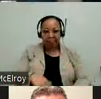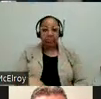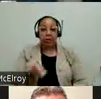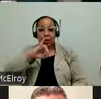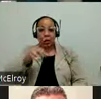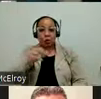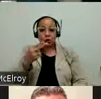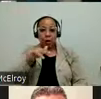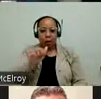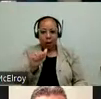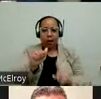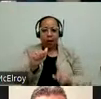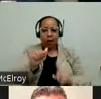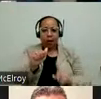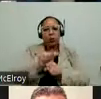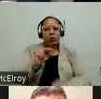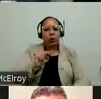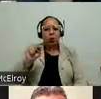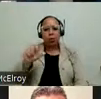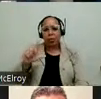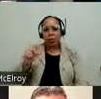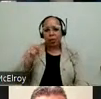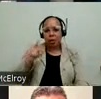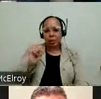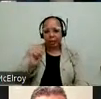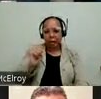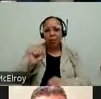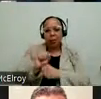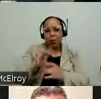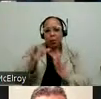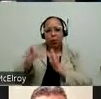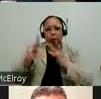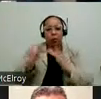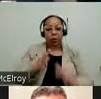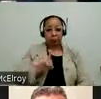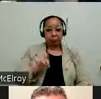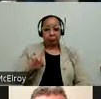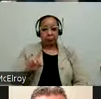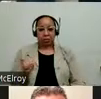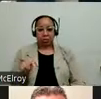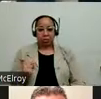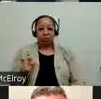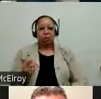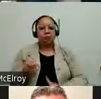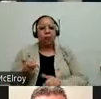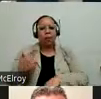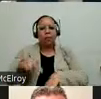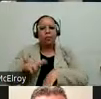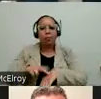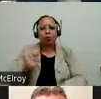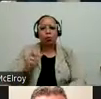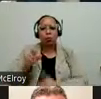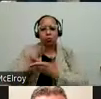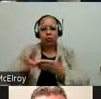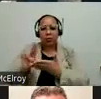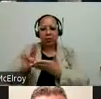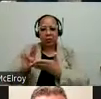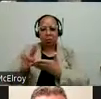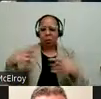from an employment network. And JoAnn came to us from natural u wis